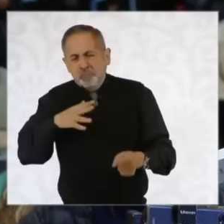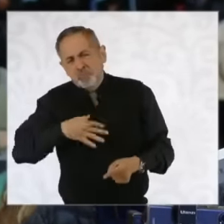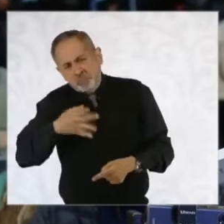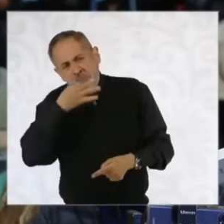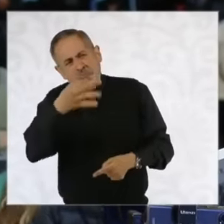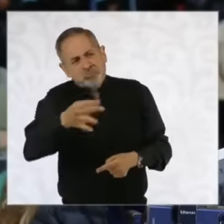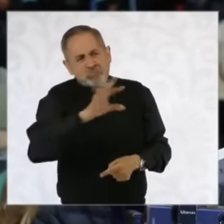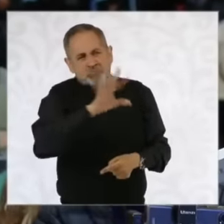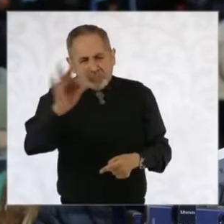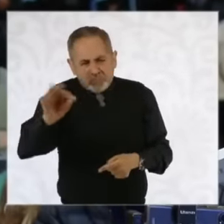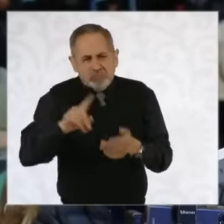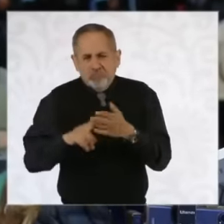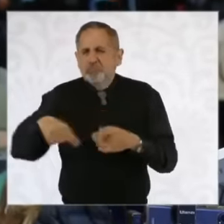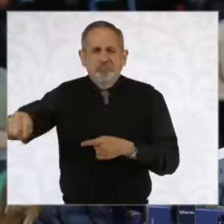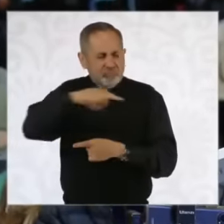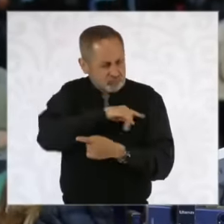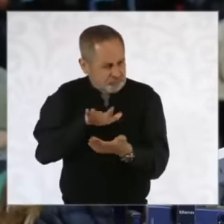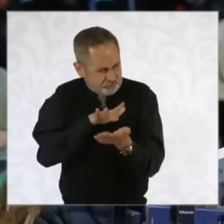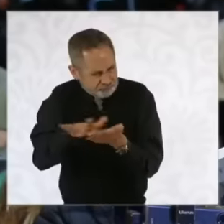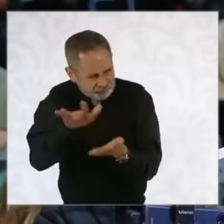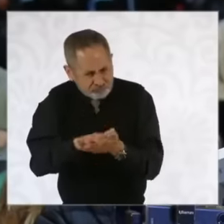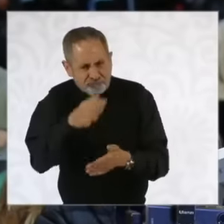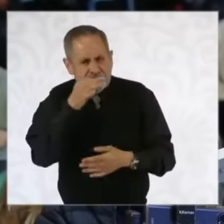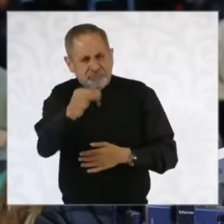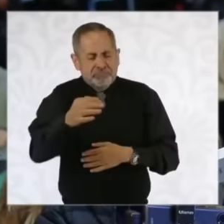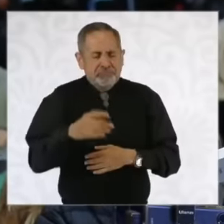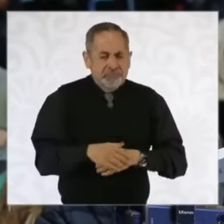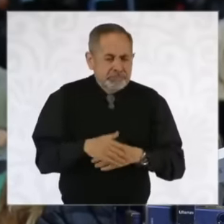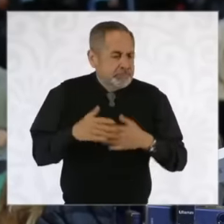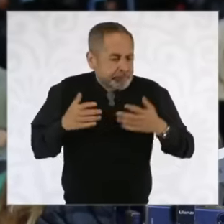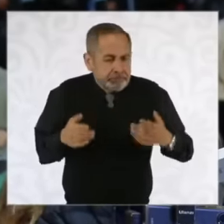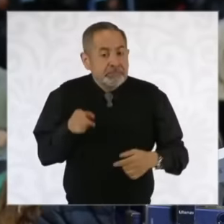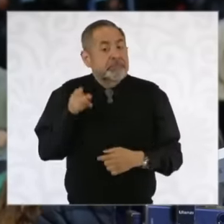we are with her, that we support her and Above all, what the people of Sonora really liked